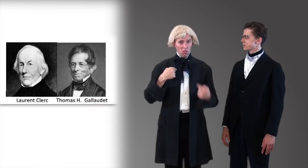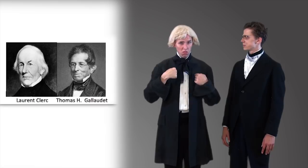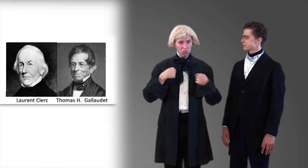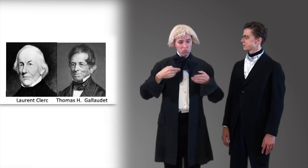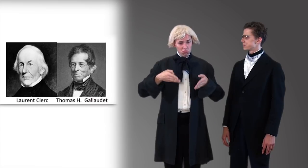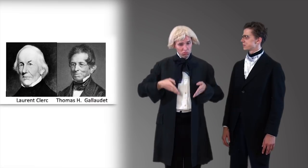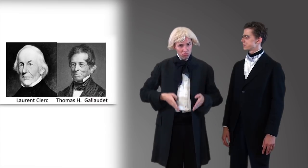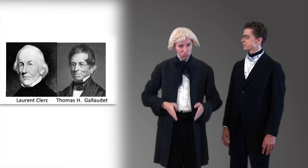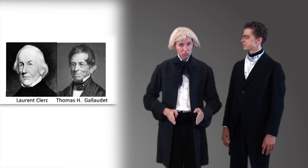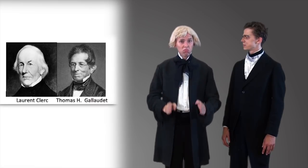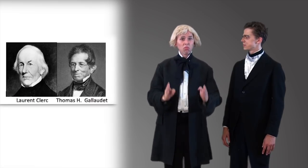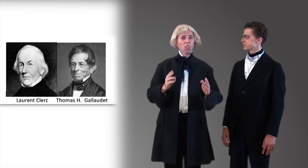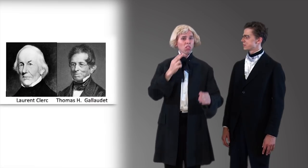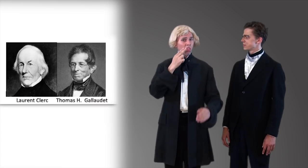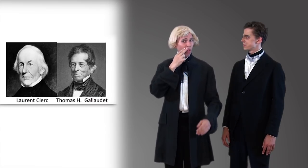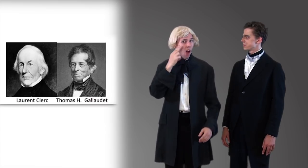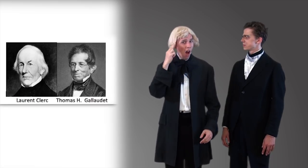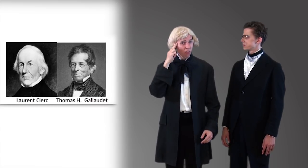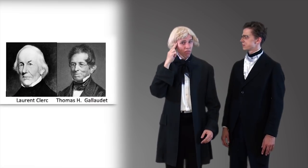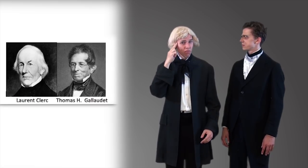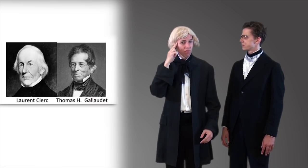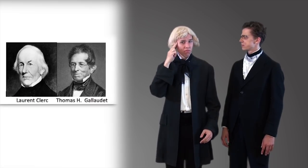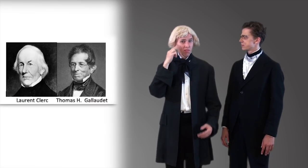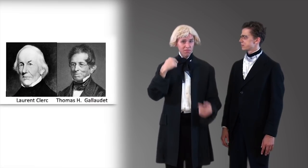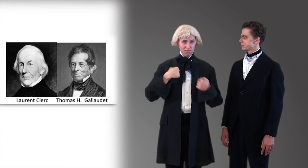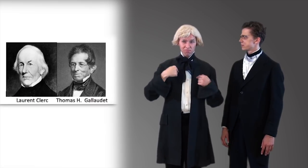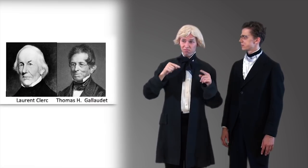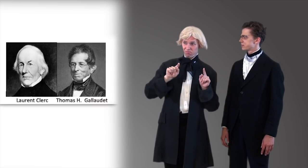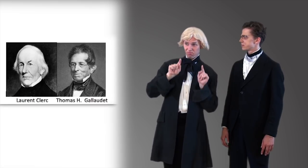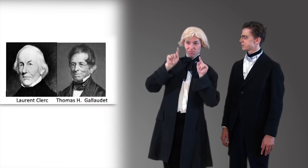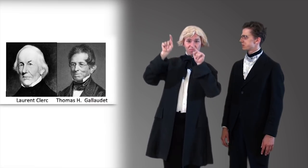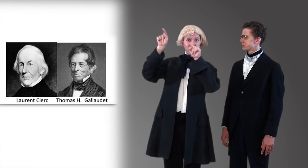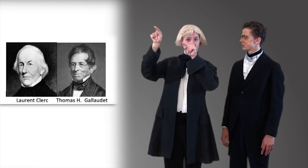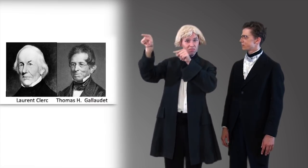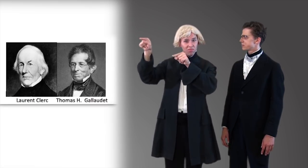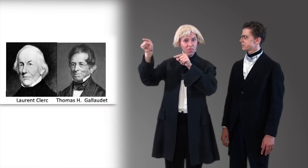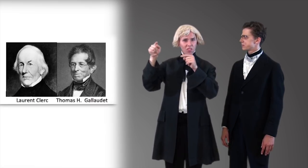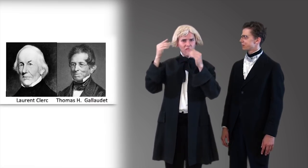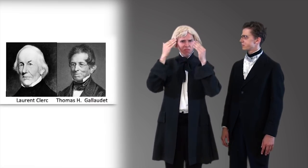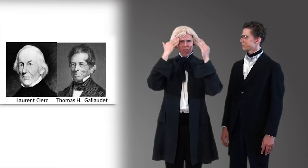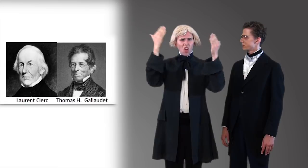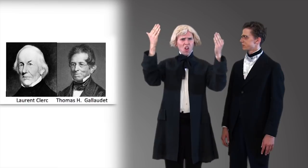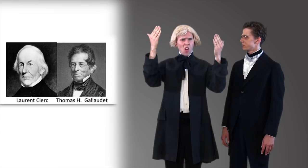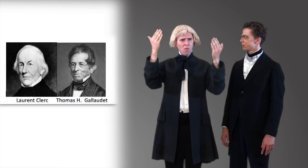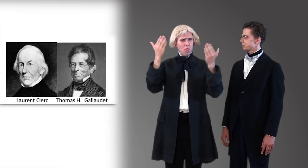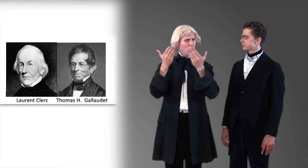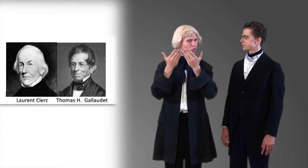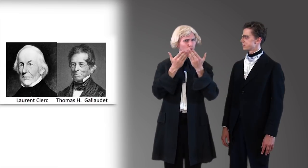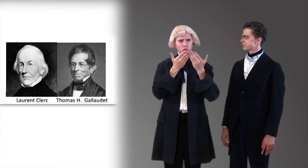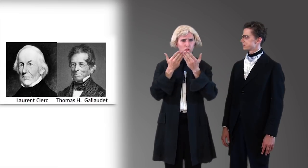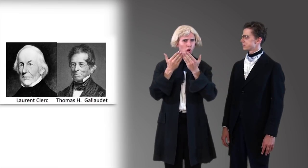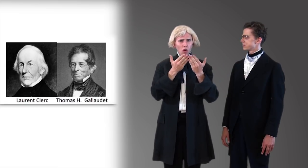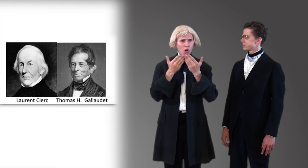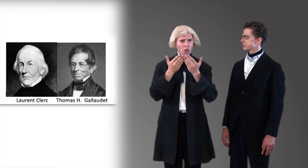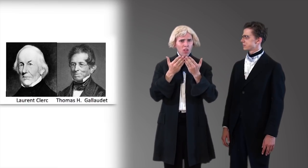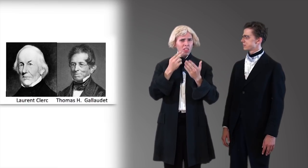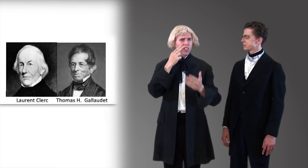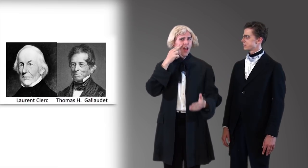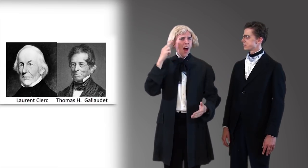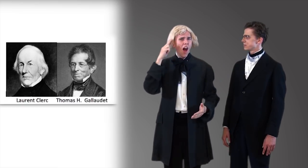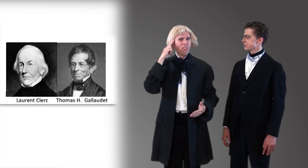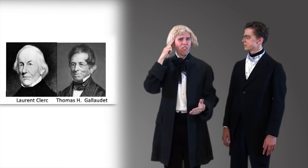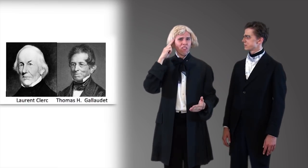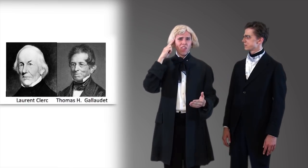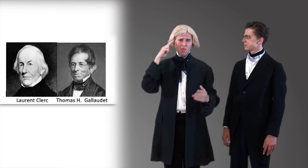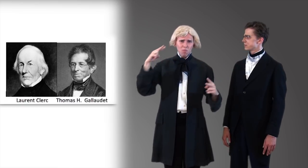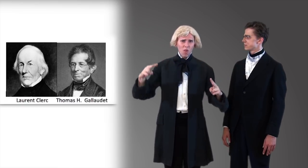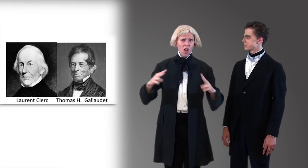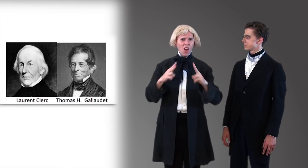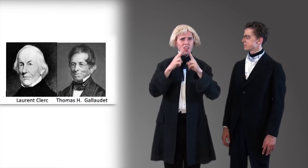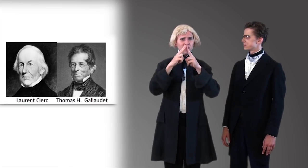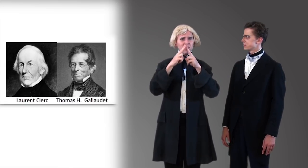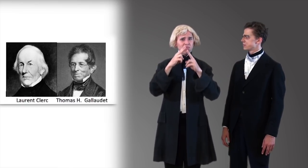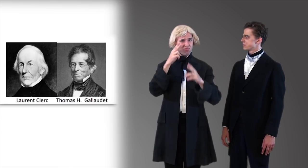this is how it happened. I think I was born Deaf. I attended a famous school